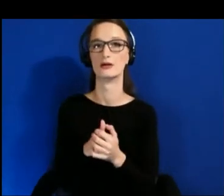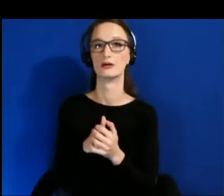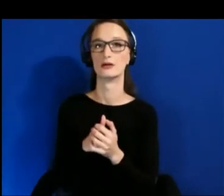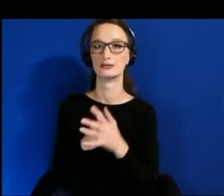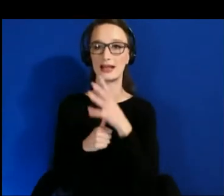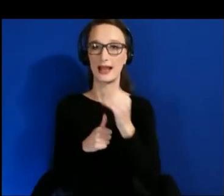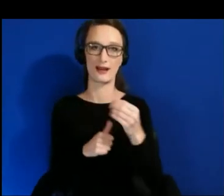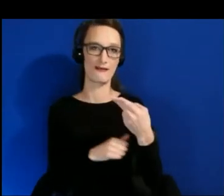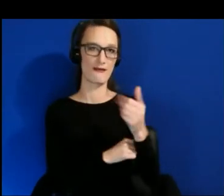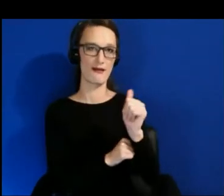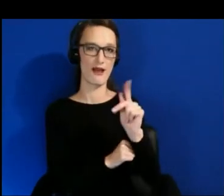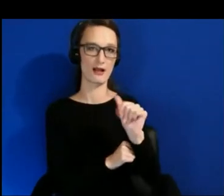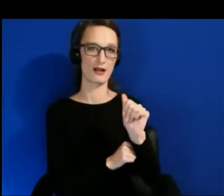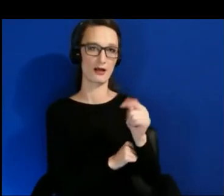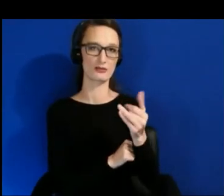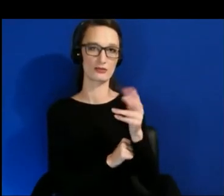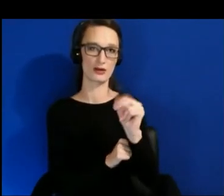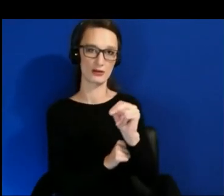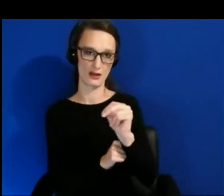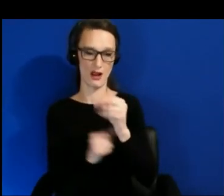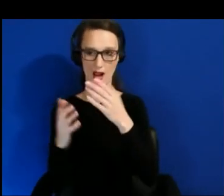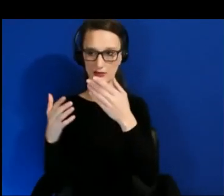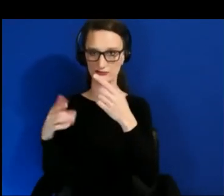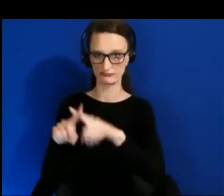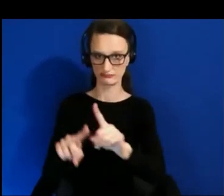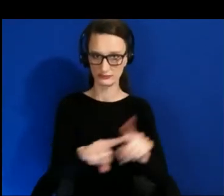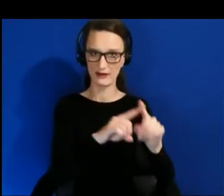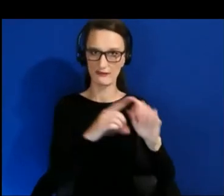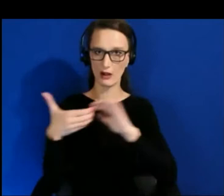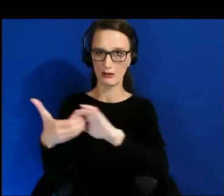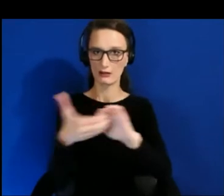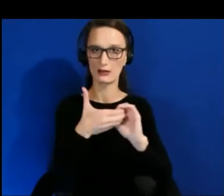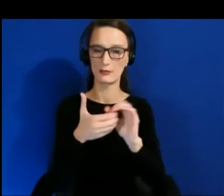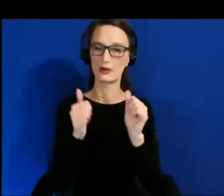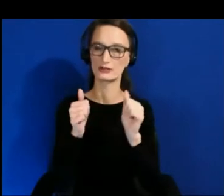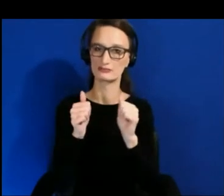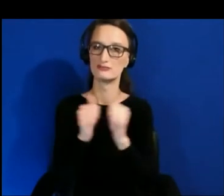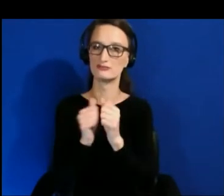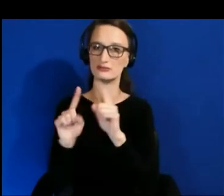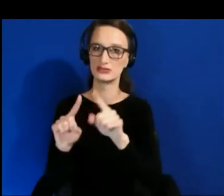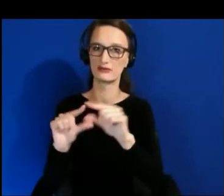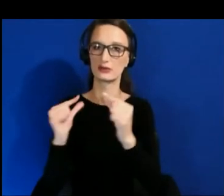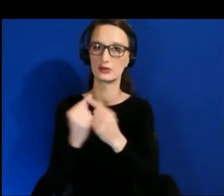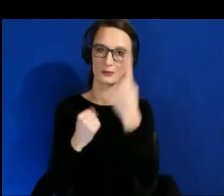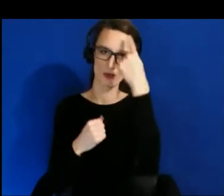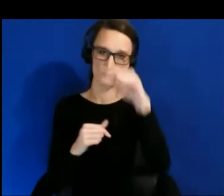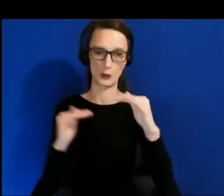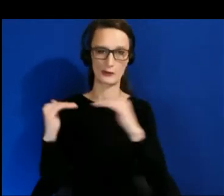I can in collaboration with Thomas Logan from Equal Entry. Thank you.